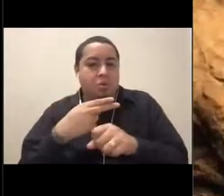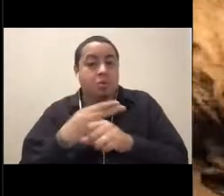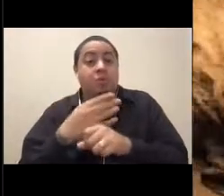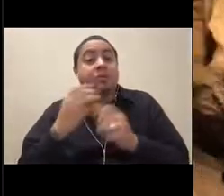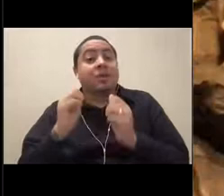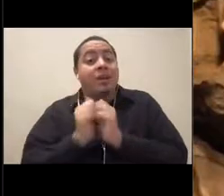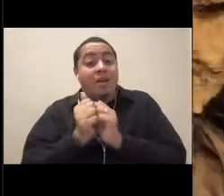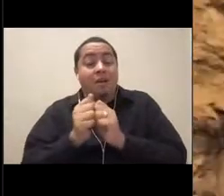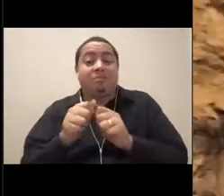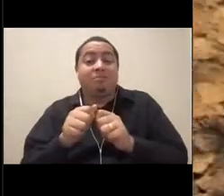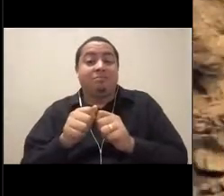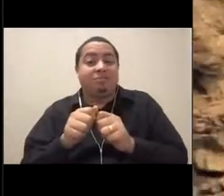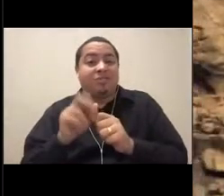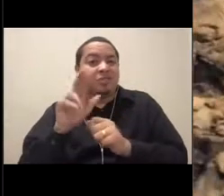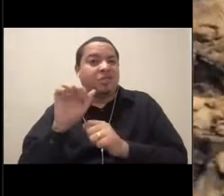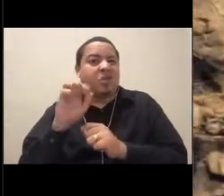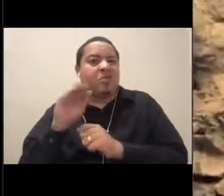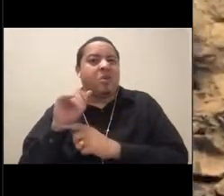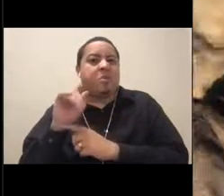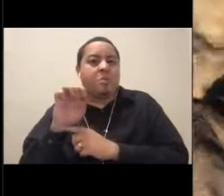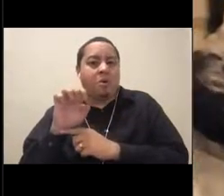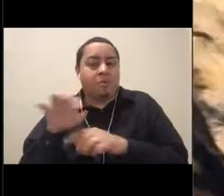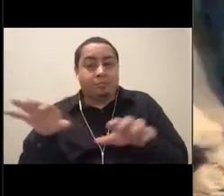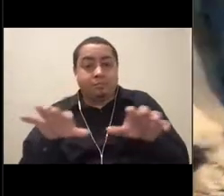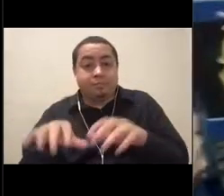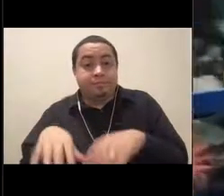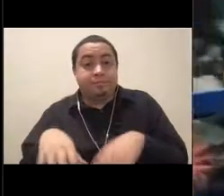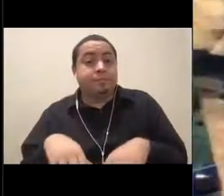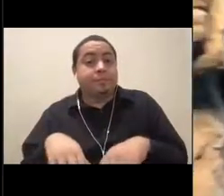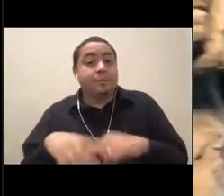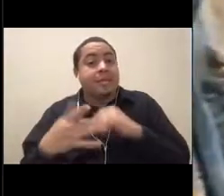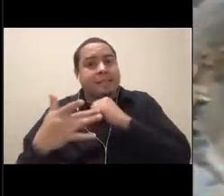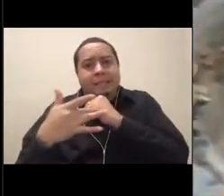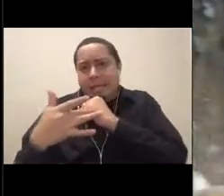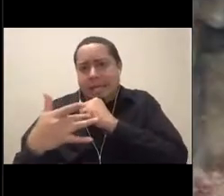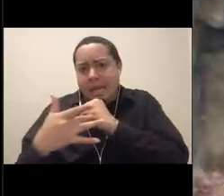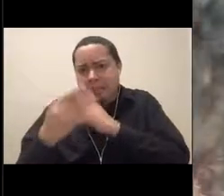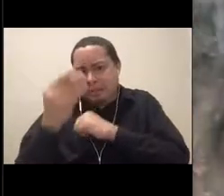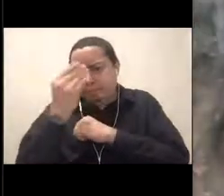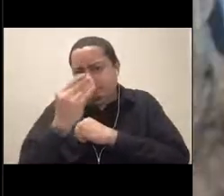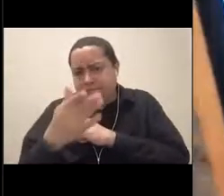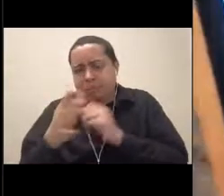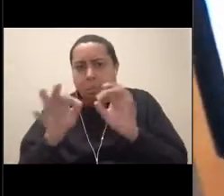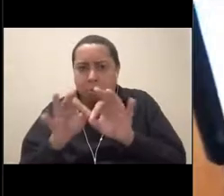I'll mention at this point that technology is super important for how we do research in the deep sea.